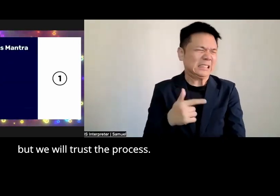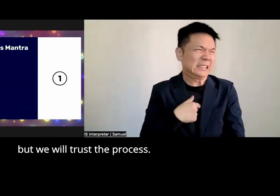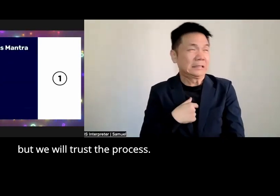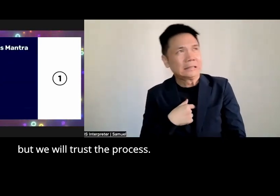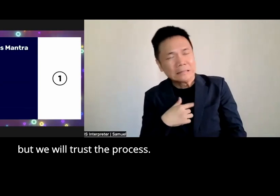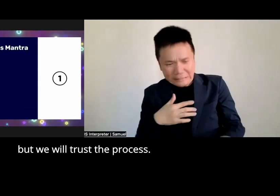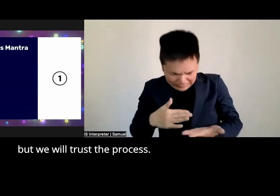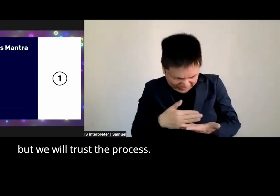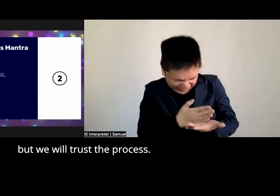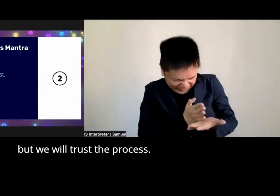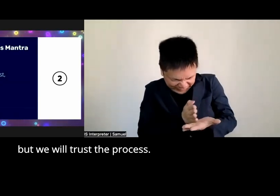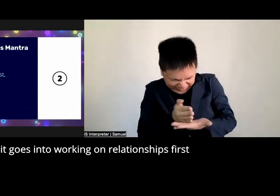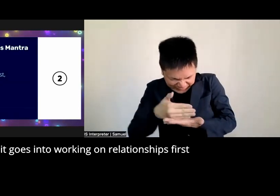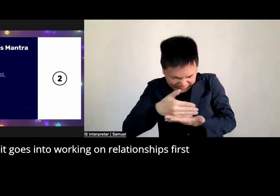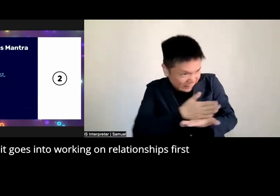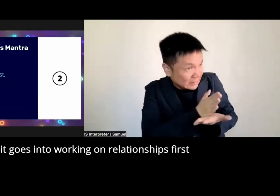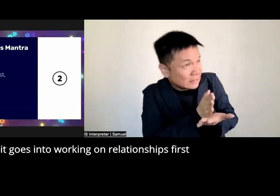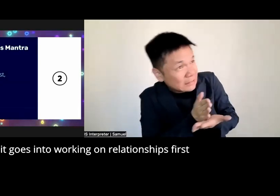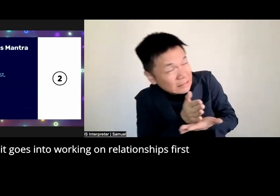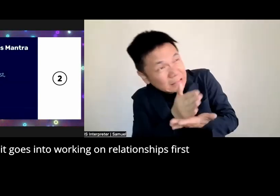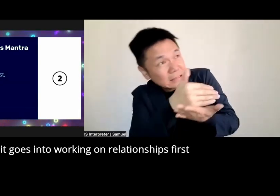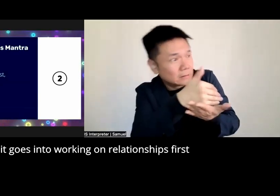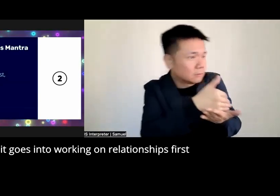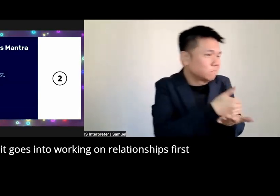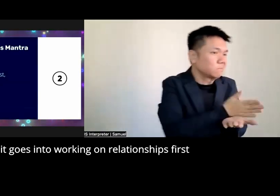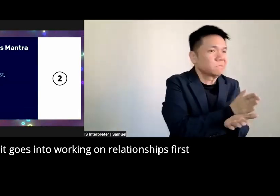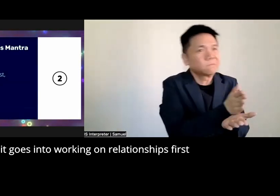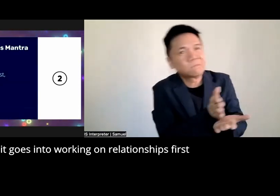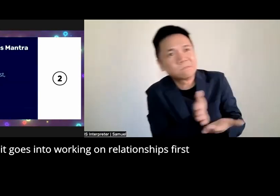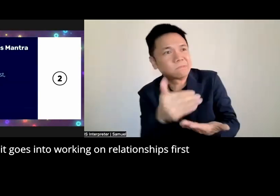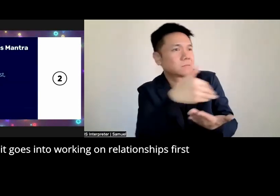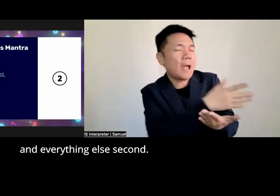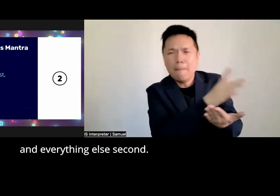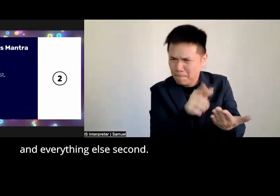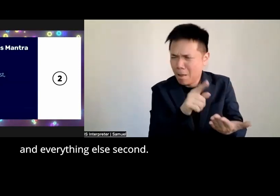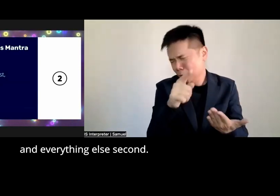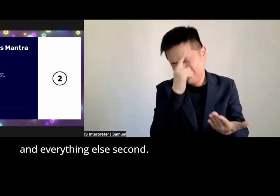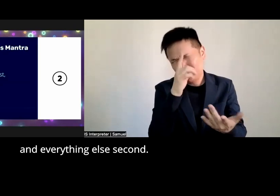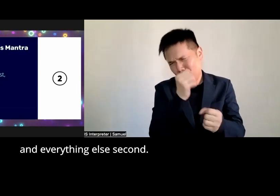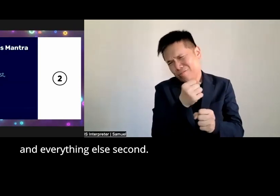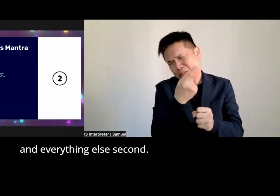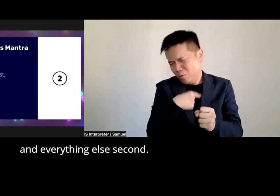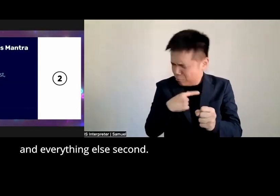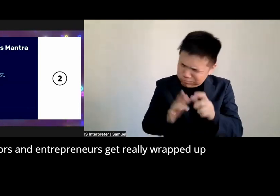trust the process and it goes into working on relationships first and everything else second